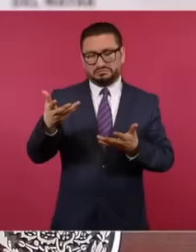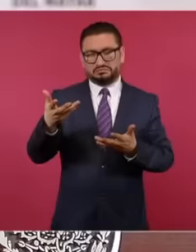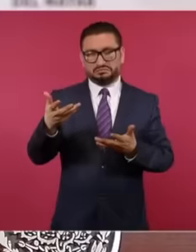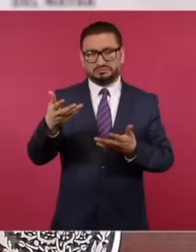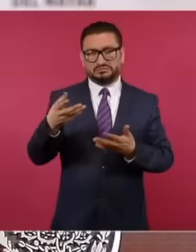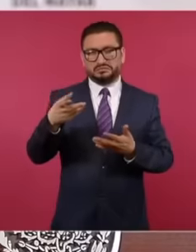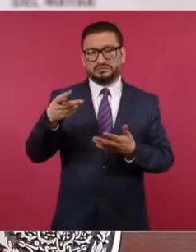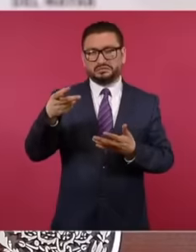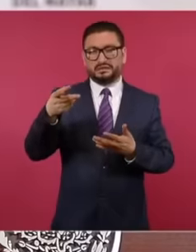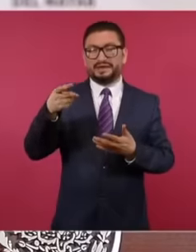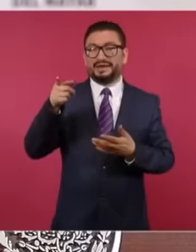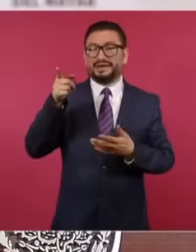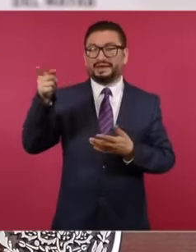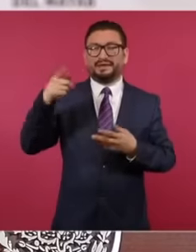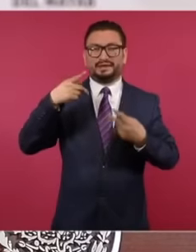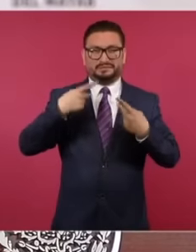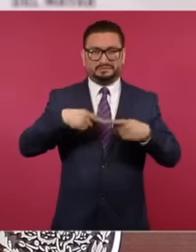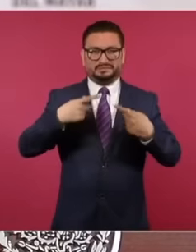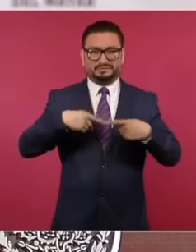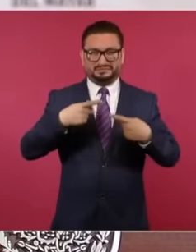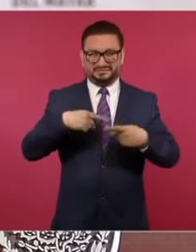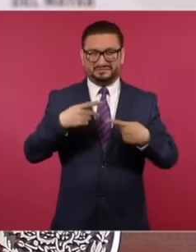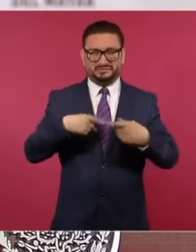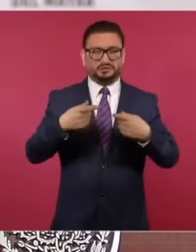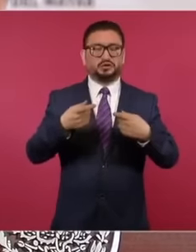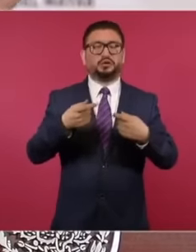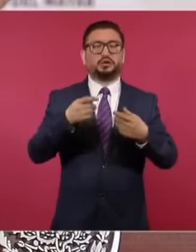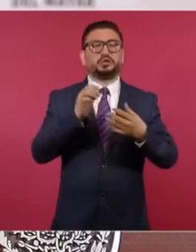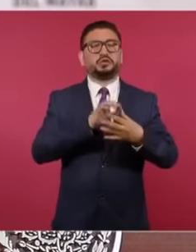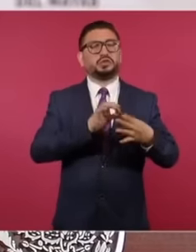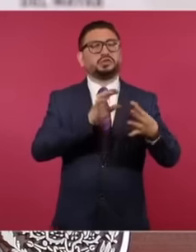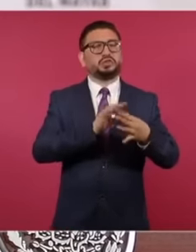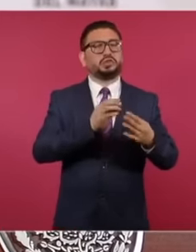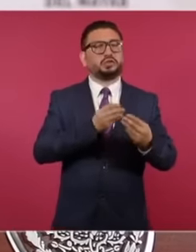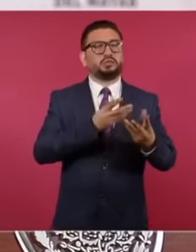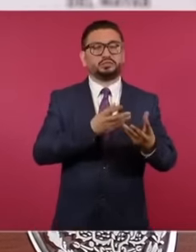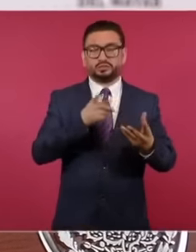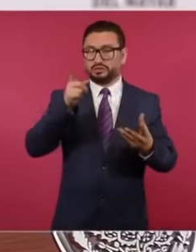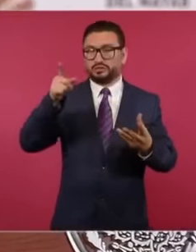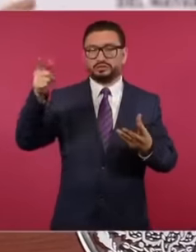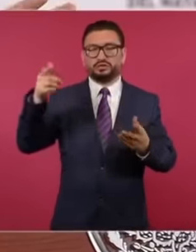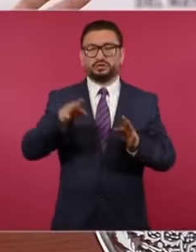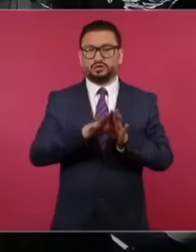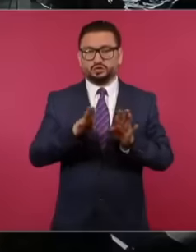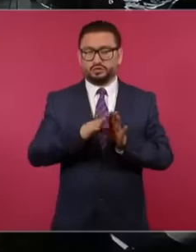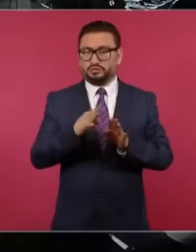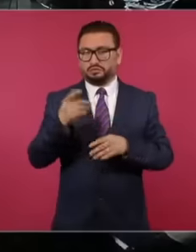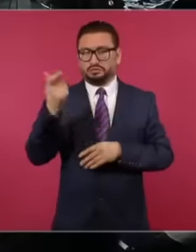drivers are also very stupid, there is no need to blame